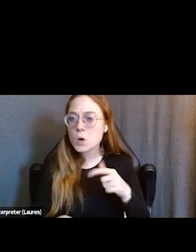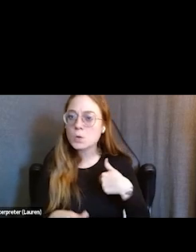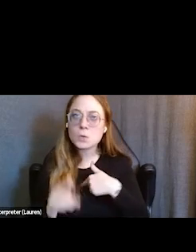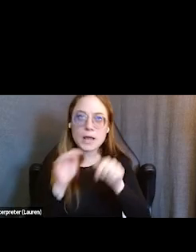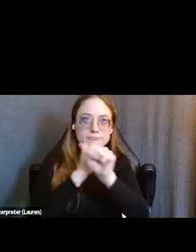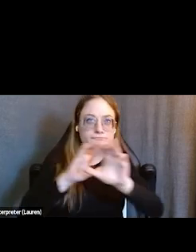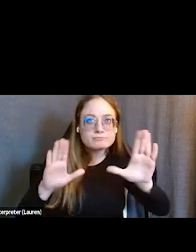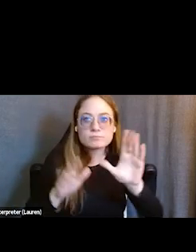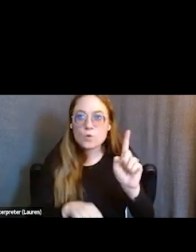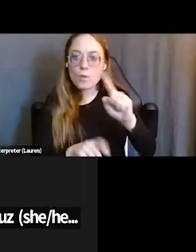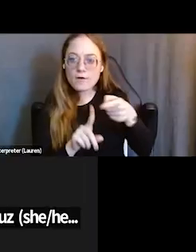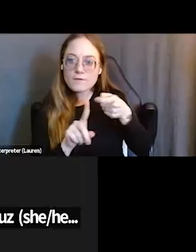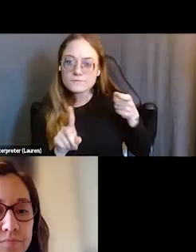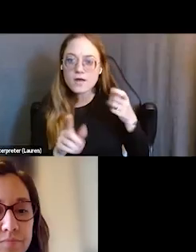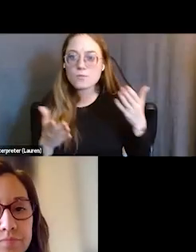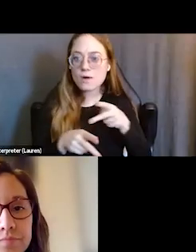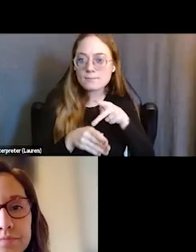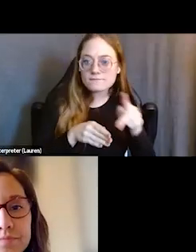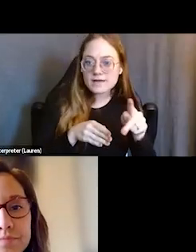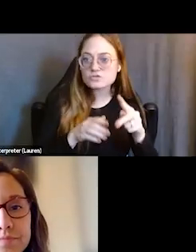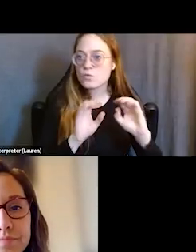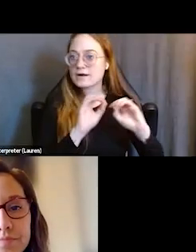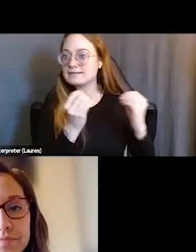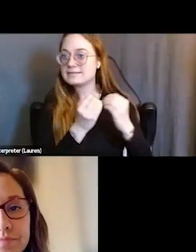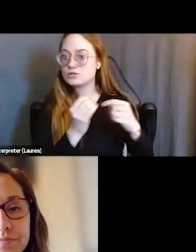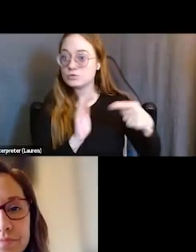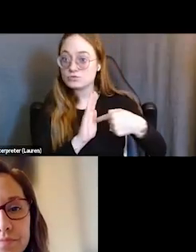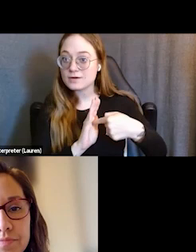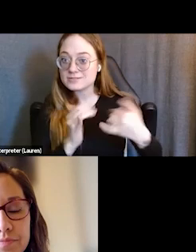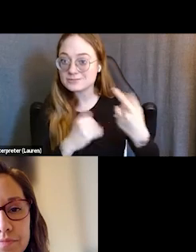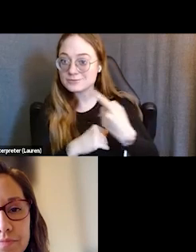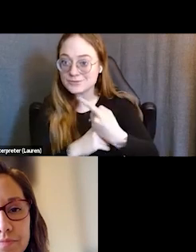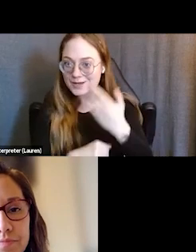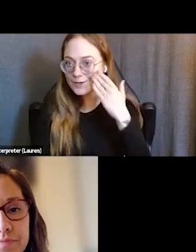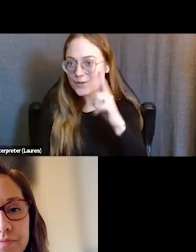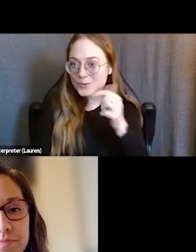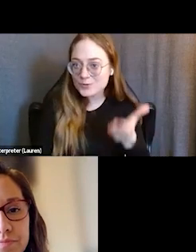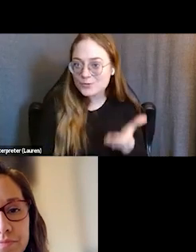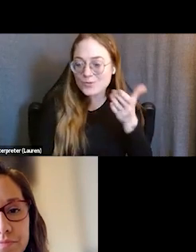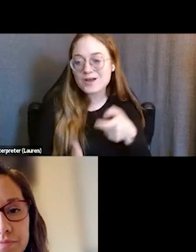and what professions that you represent, so we'll know who's in the audience today. So if you take a minute to do that,